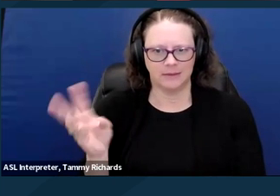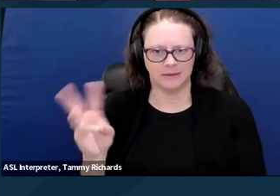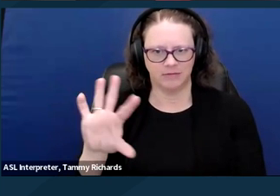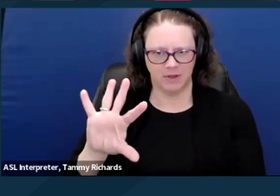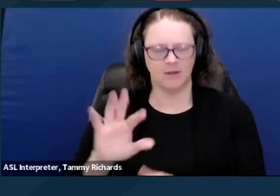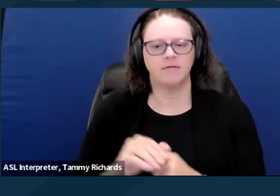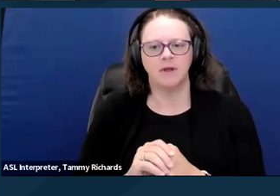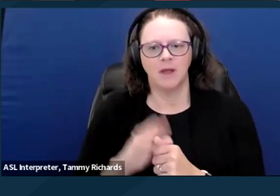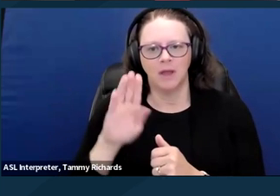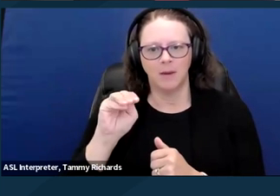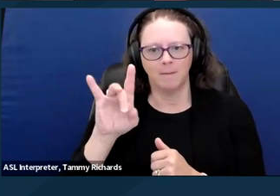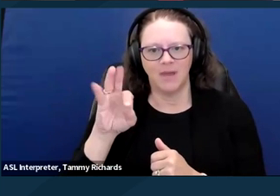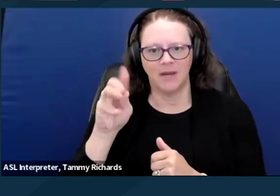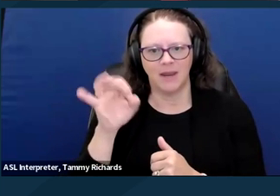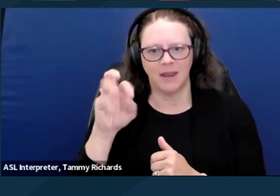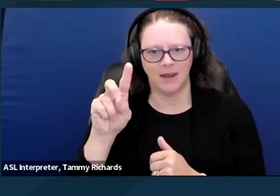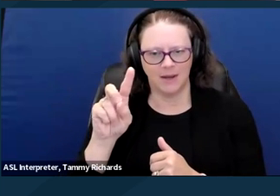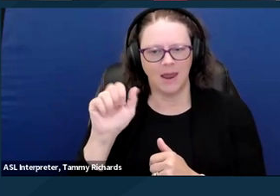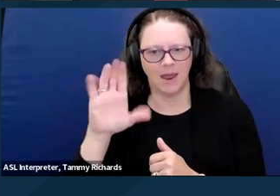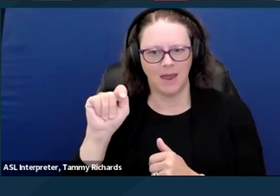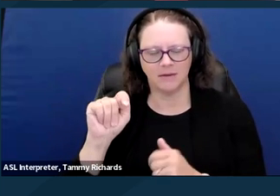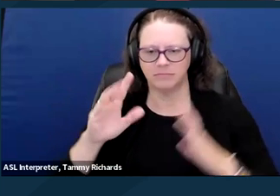has not authorized federal Medicaid dollars